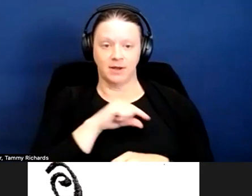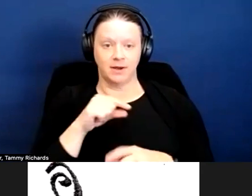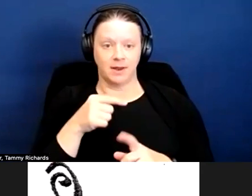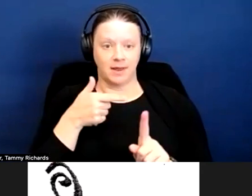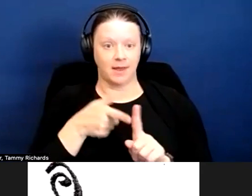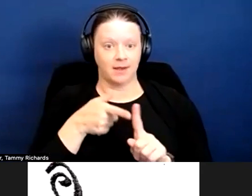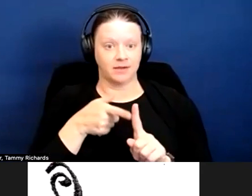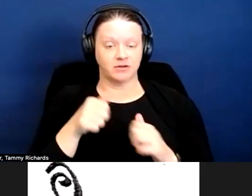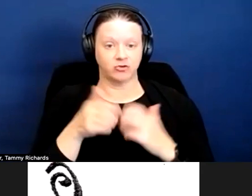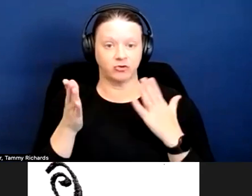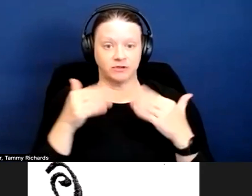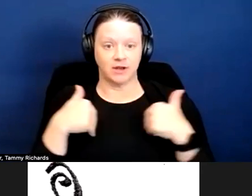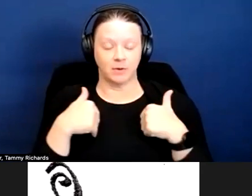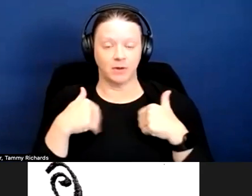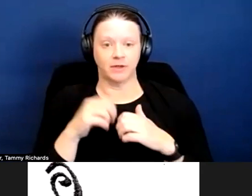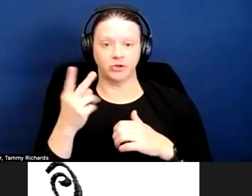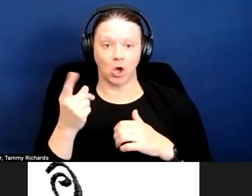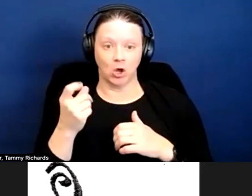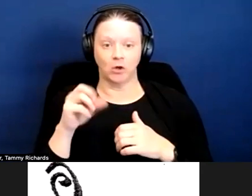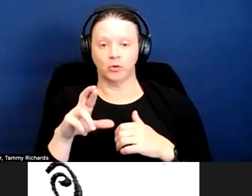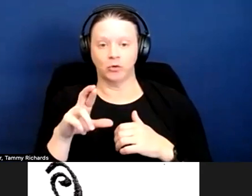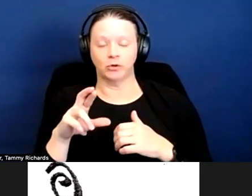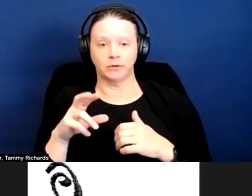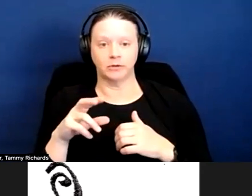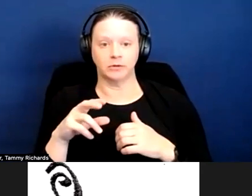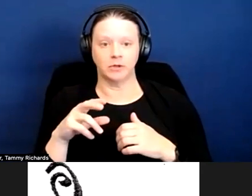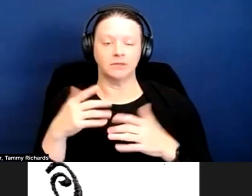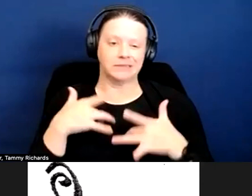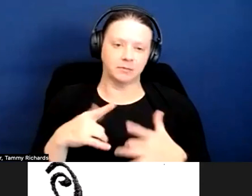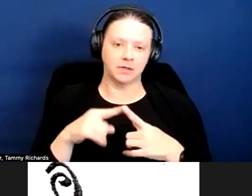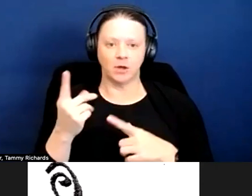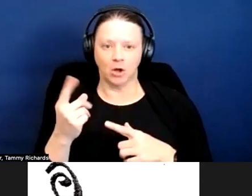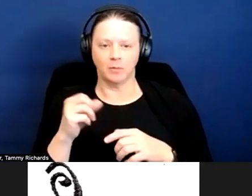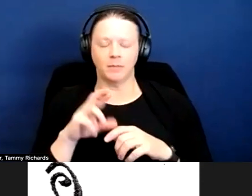the dog has to be individually -- the dog or -- it's usually a dog -- has to be individually